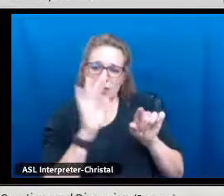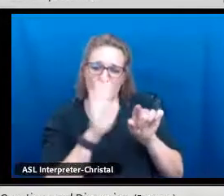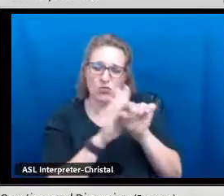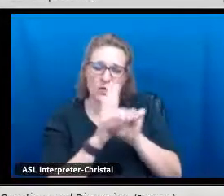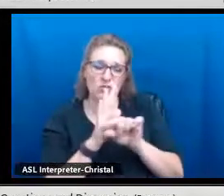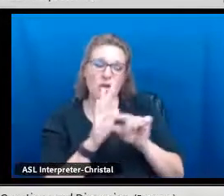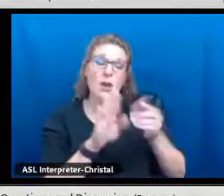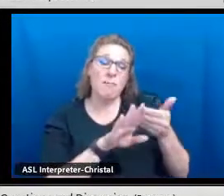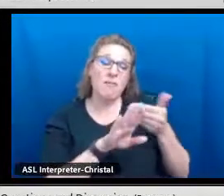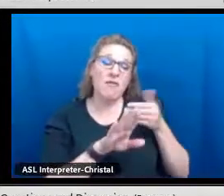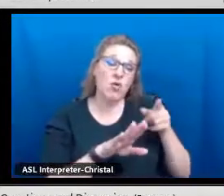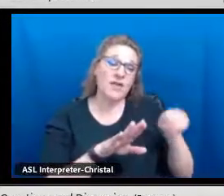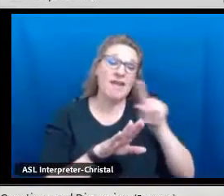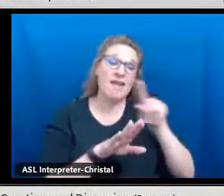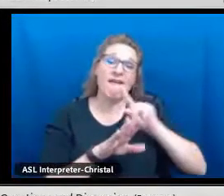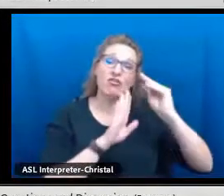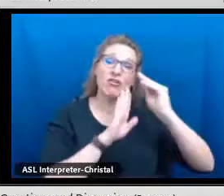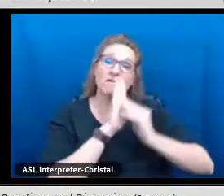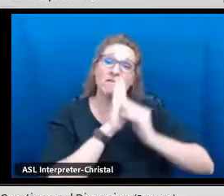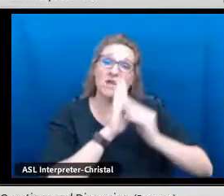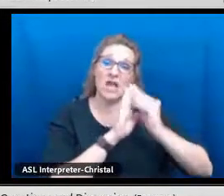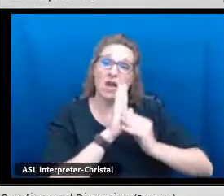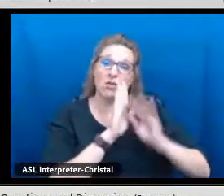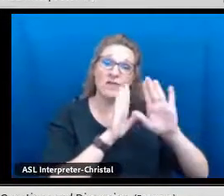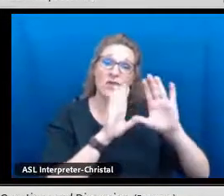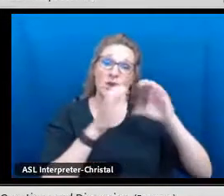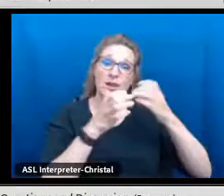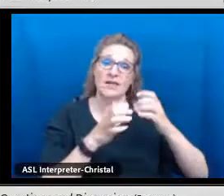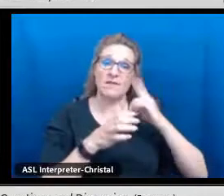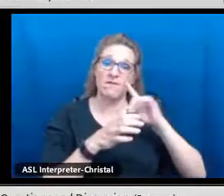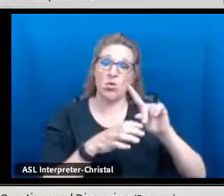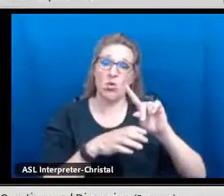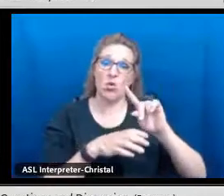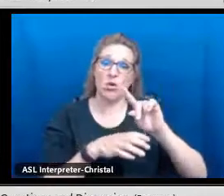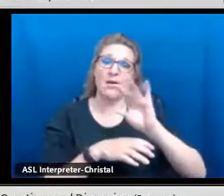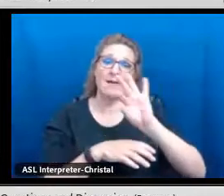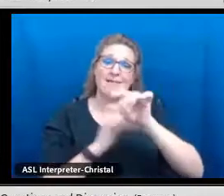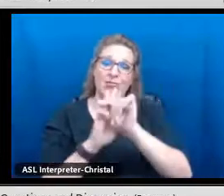we start so early in talking to our eighth graders, incoming ninth graders before they